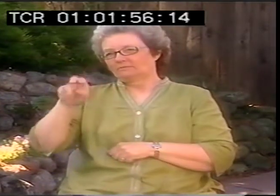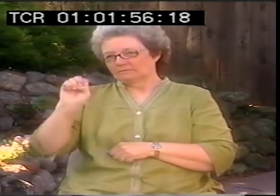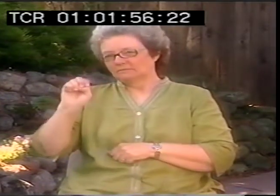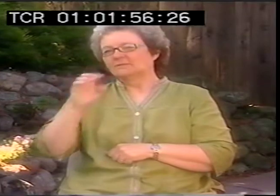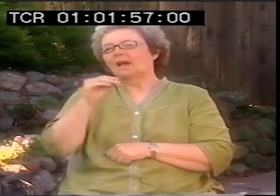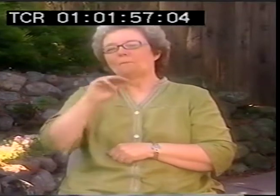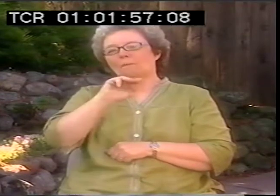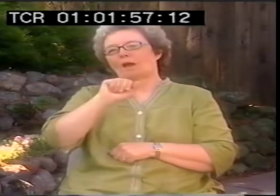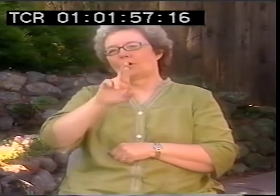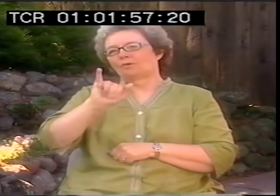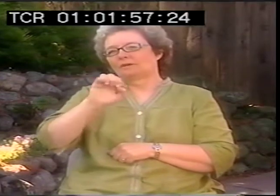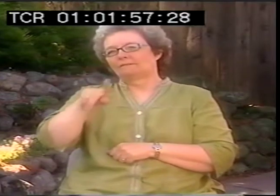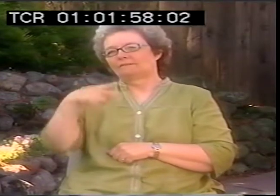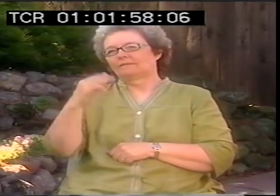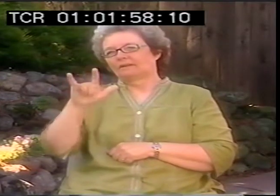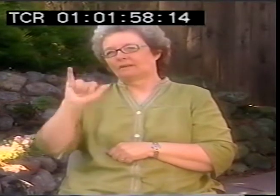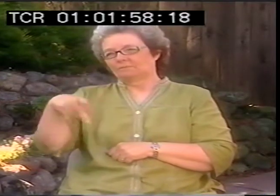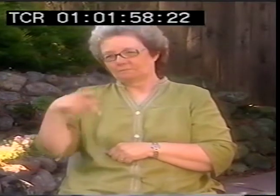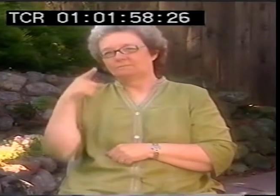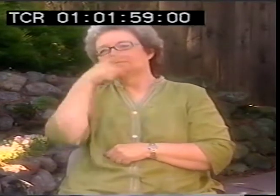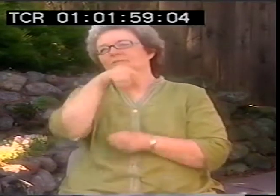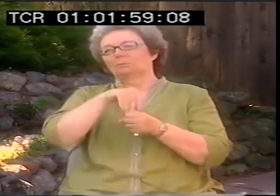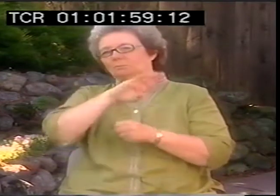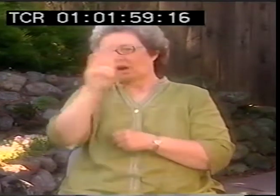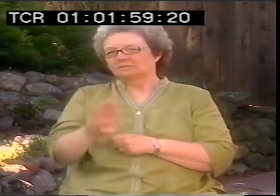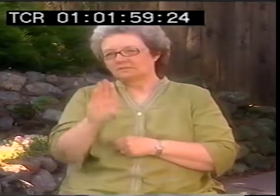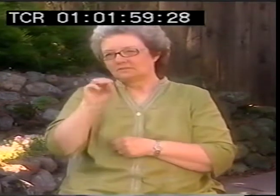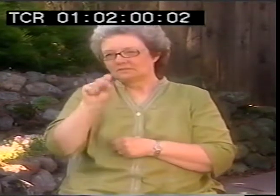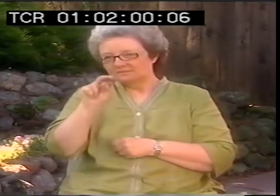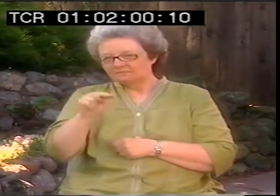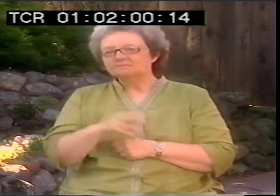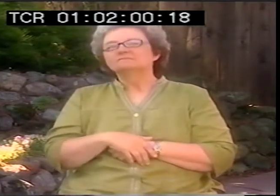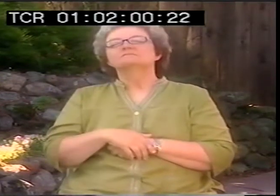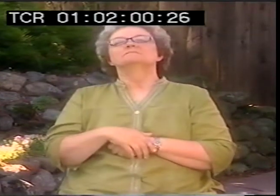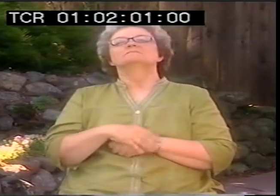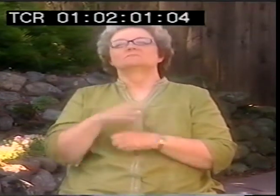and Marie Phillips. That was in Boston.